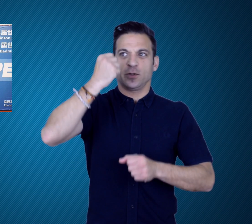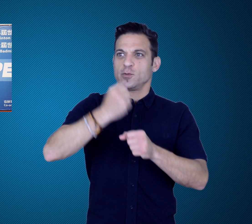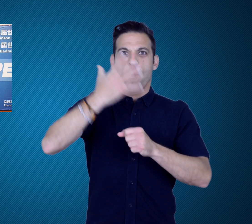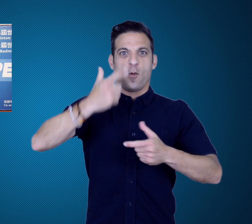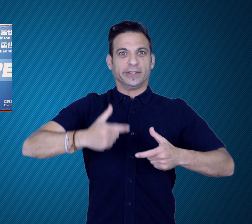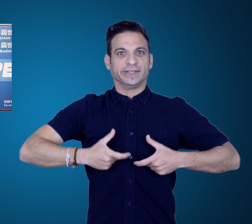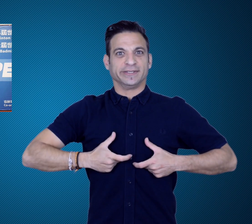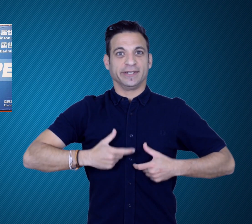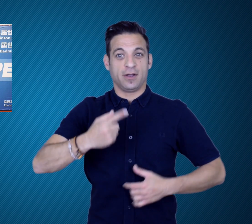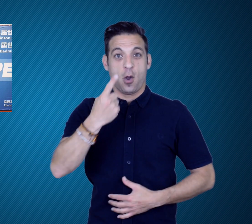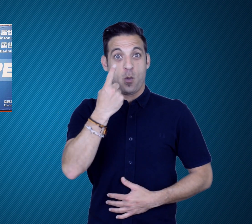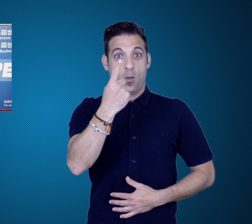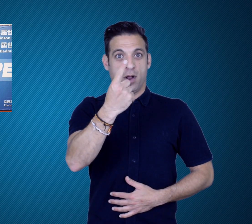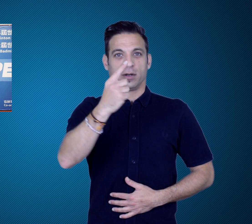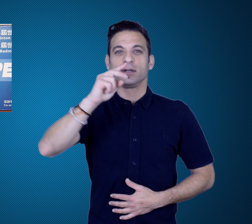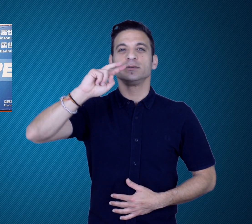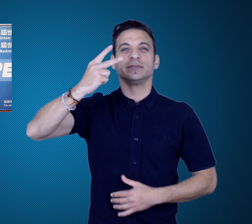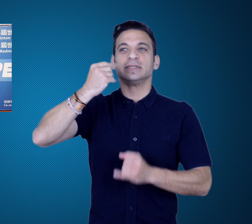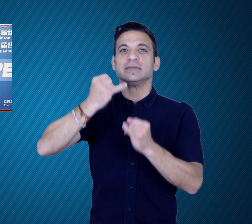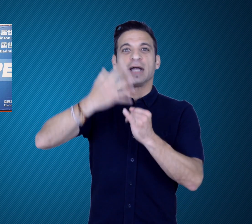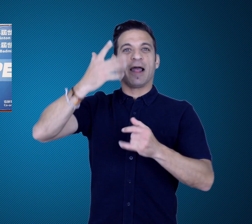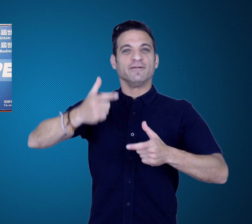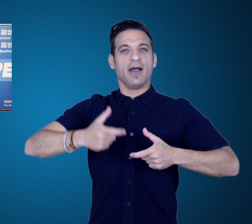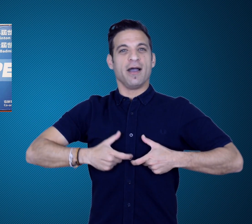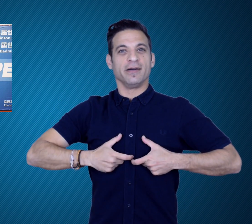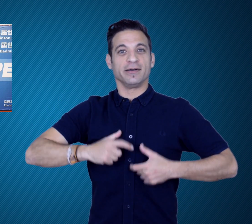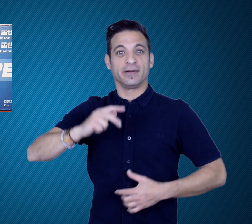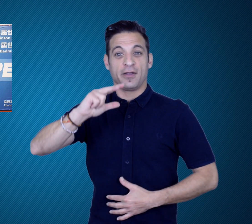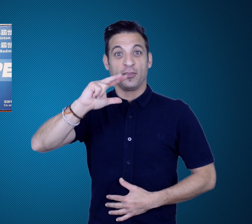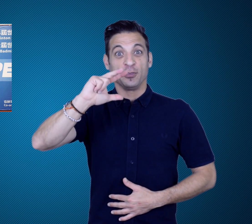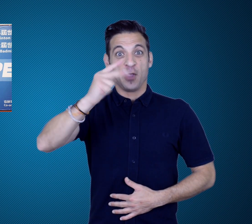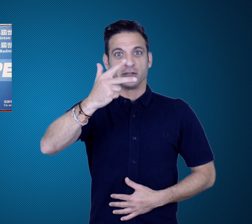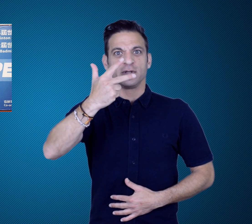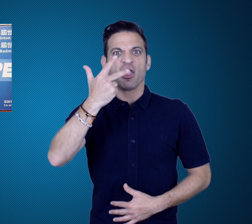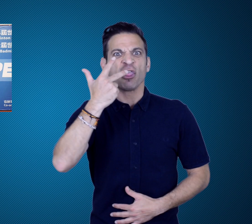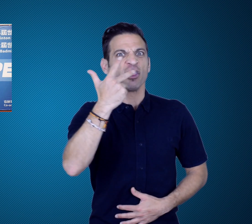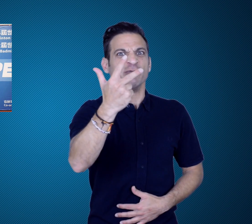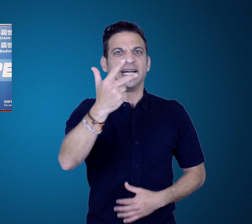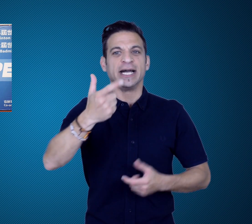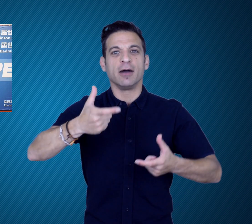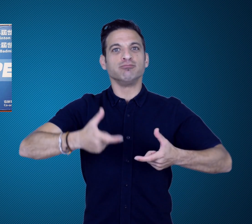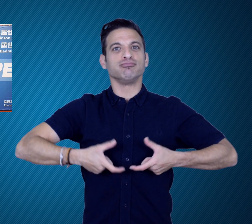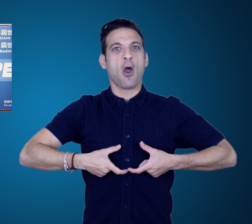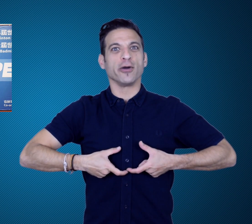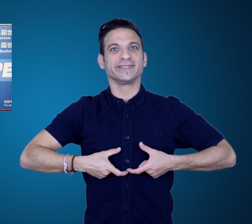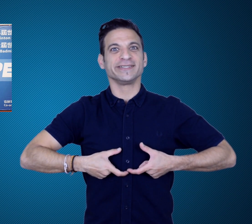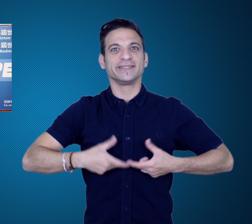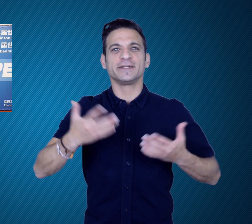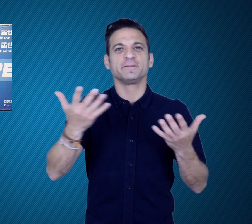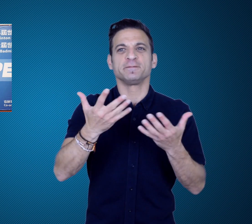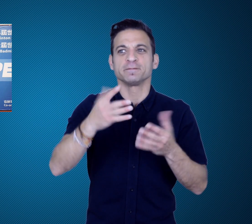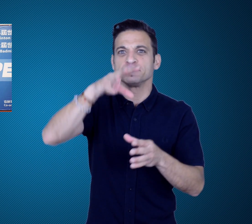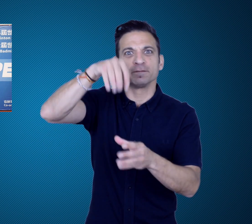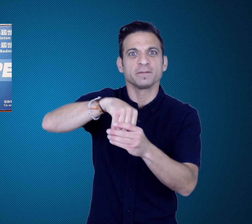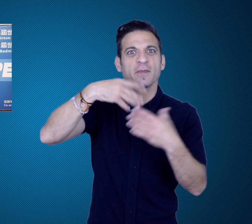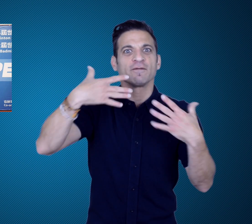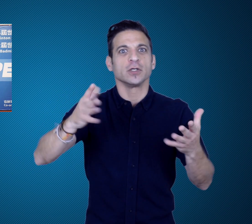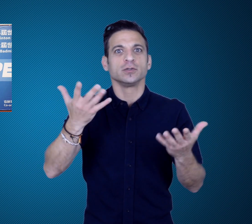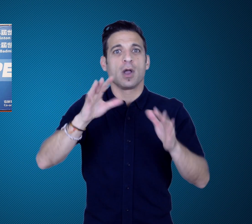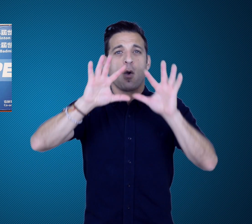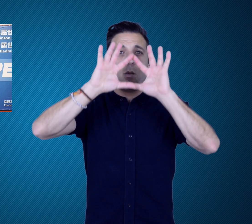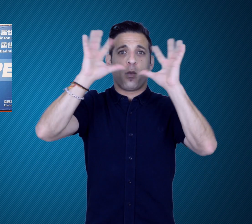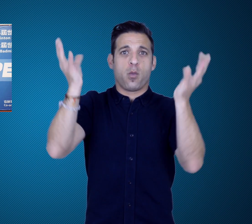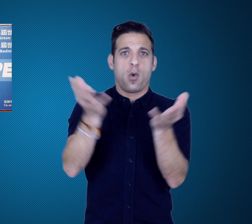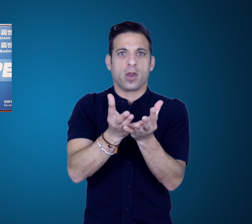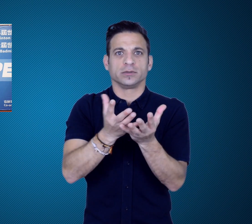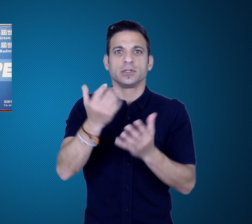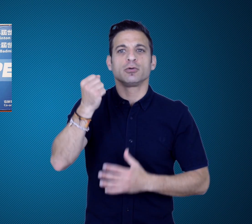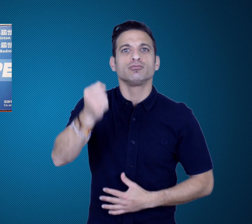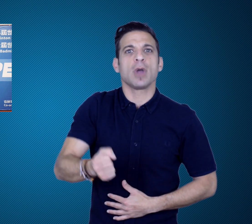five medals - one gold, one silver, and three bronze medals,